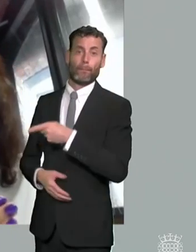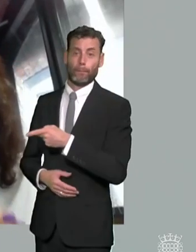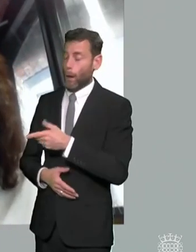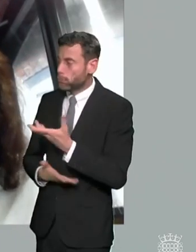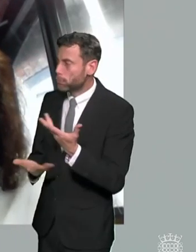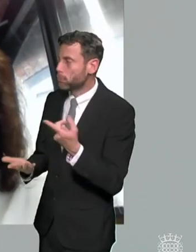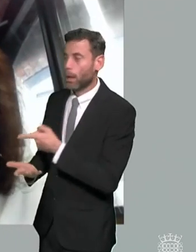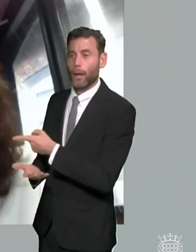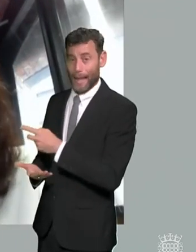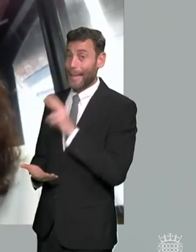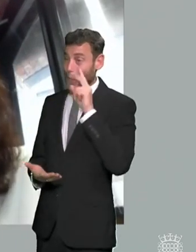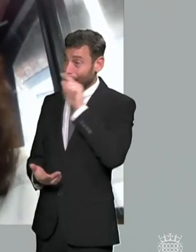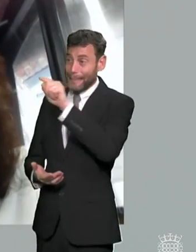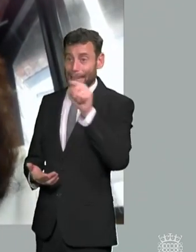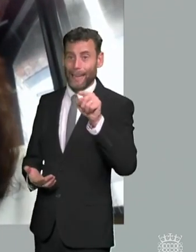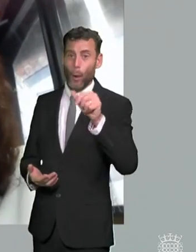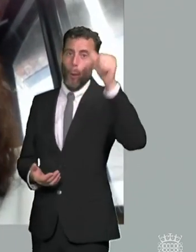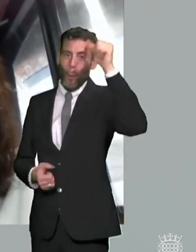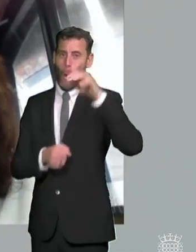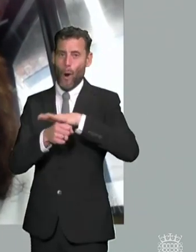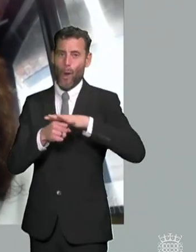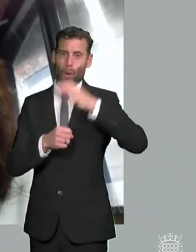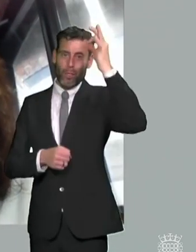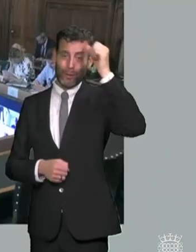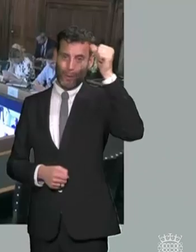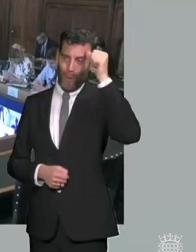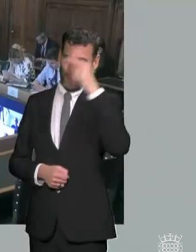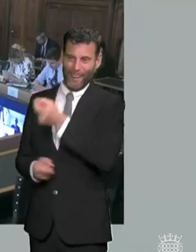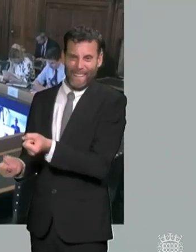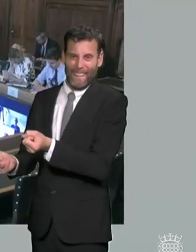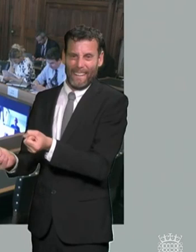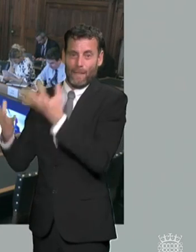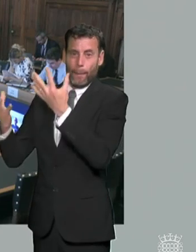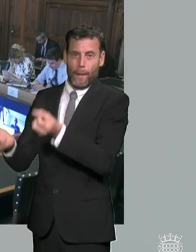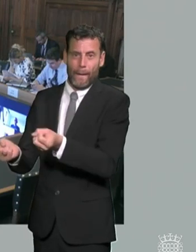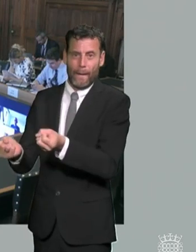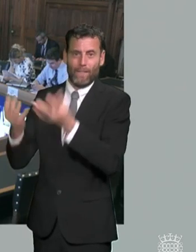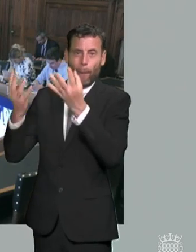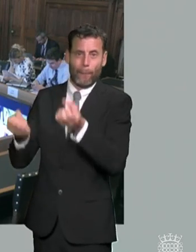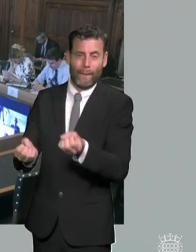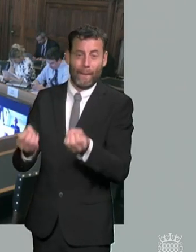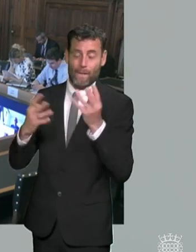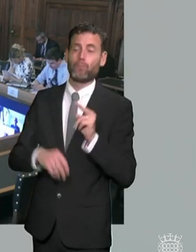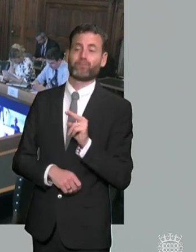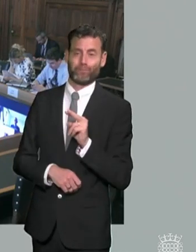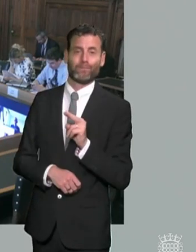be a drop off and local authorities rely on that yeah um the the proposed reforms in in the review